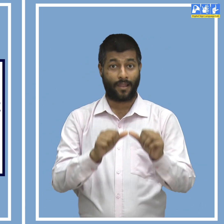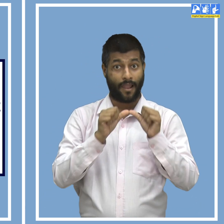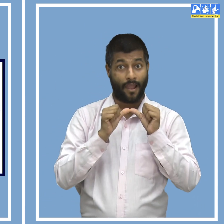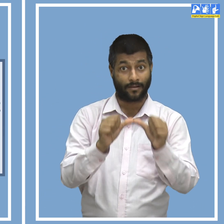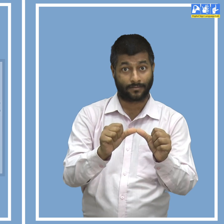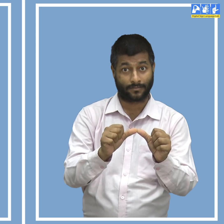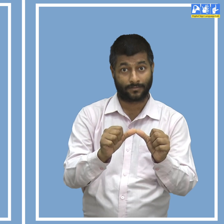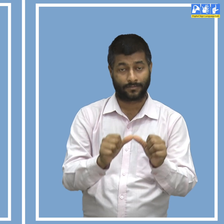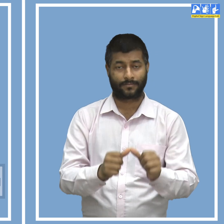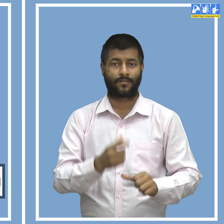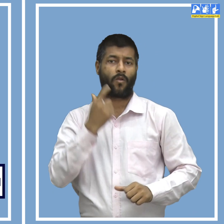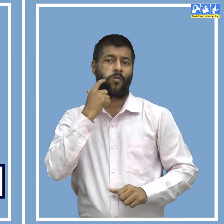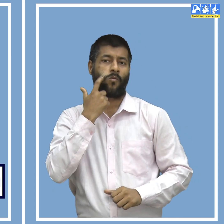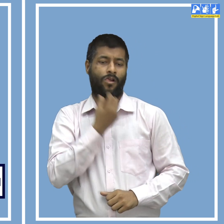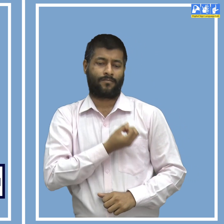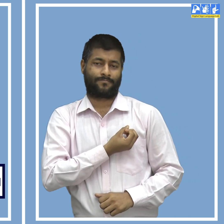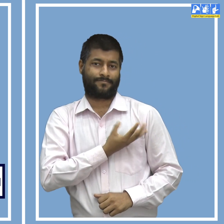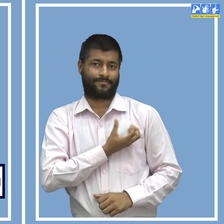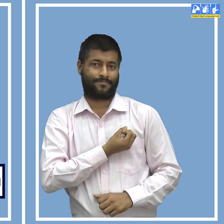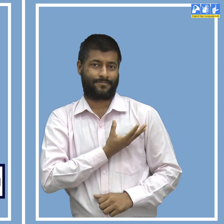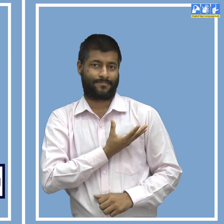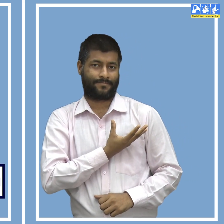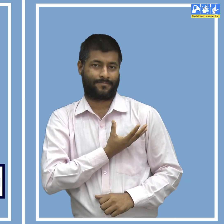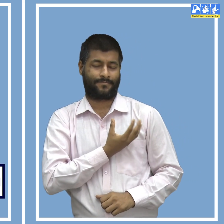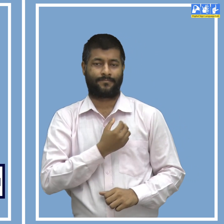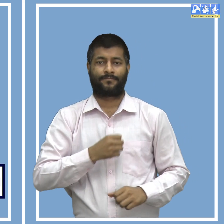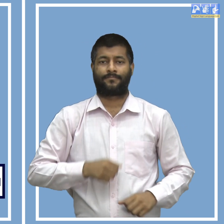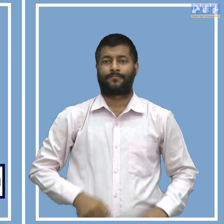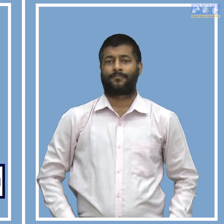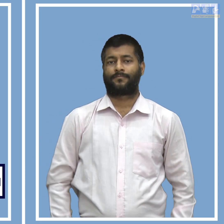Ans. Pandit Jawaharlal Nehru